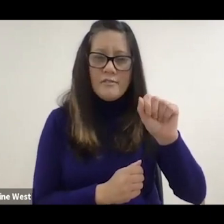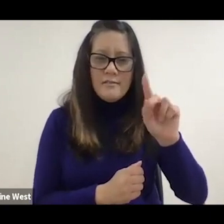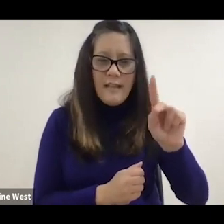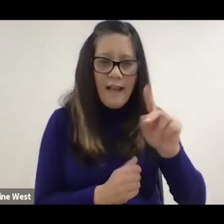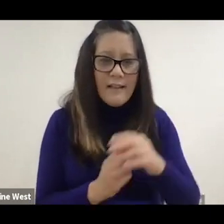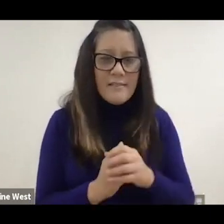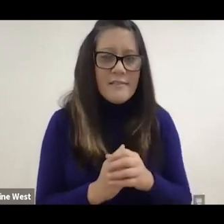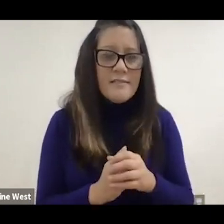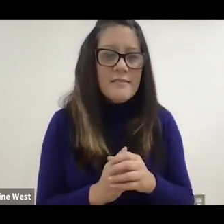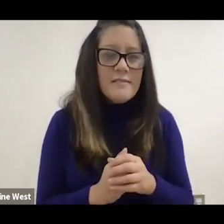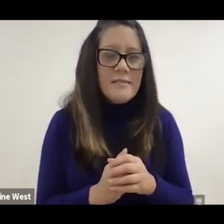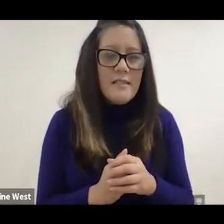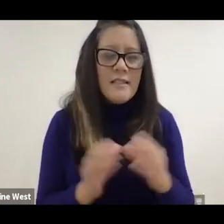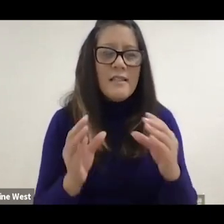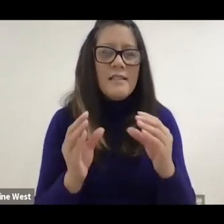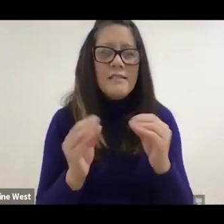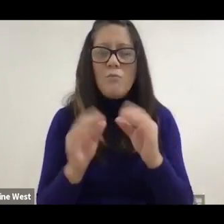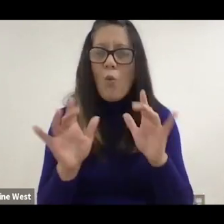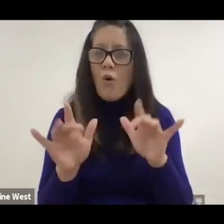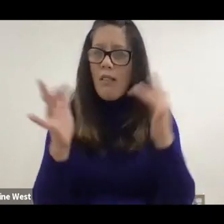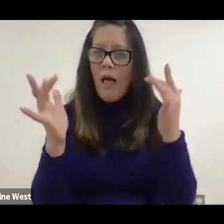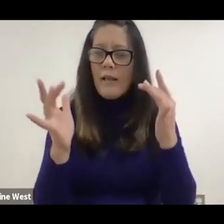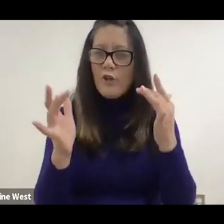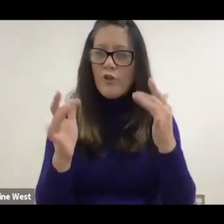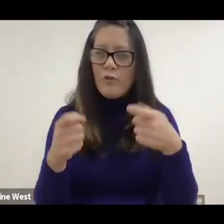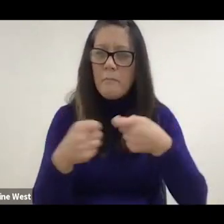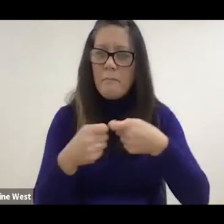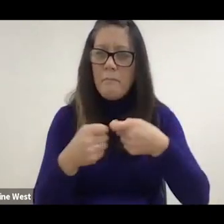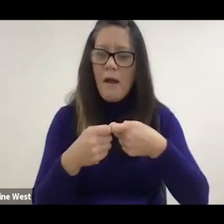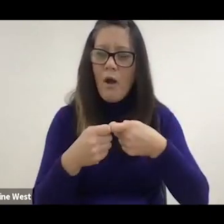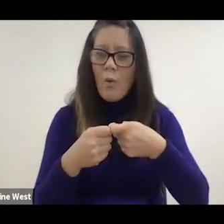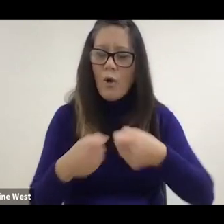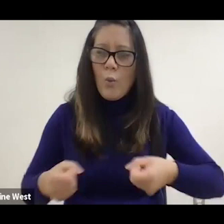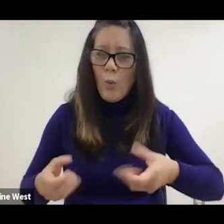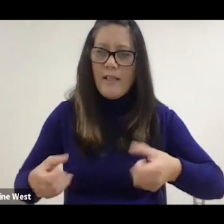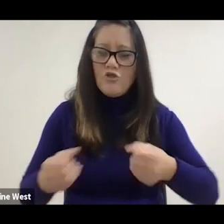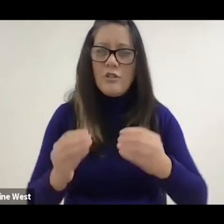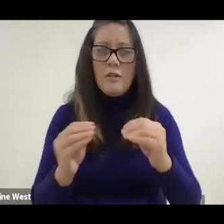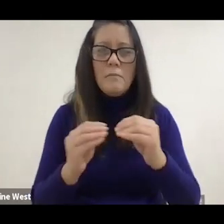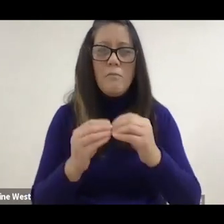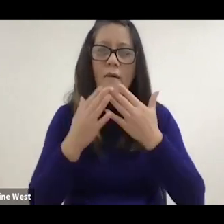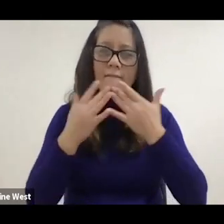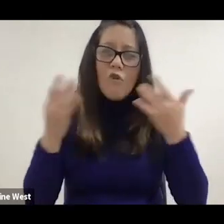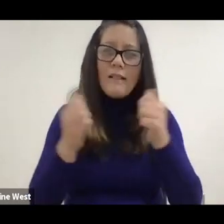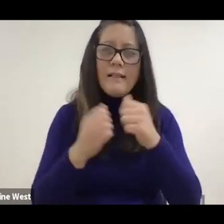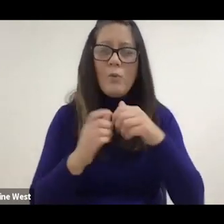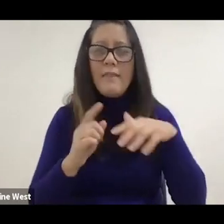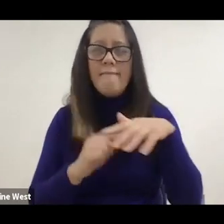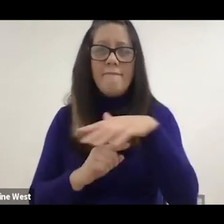with so much lighter power, chair much more environmentally friendly that doesn't